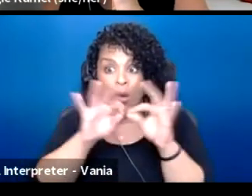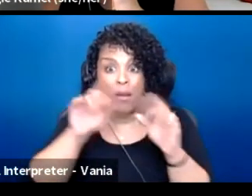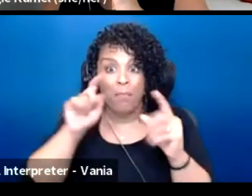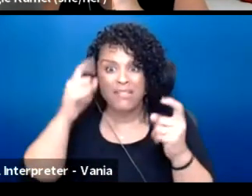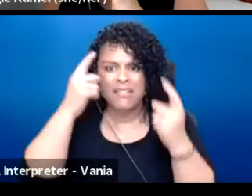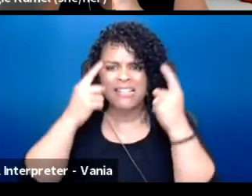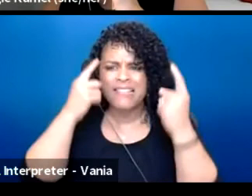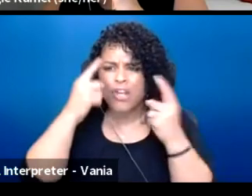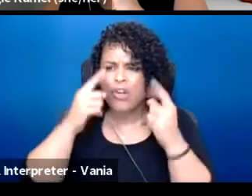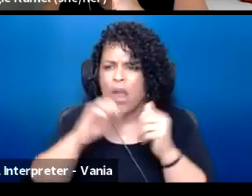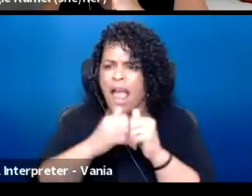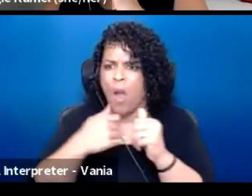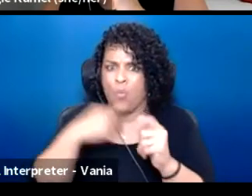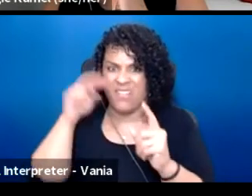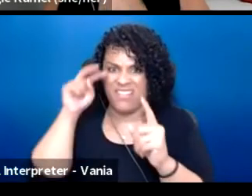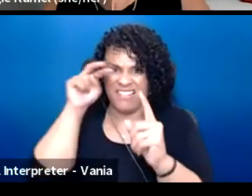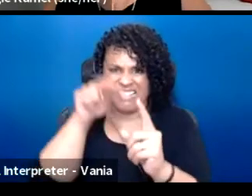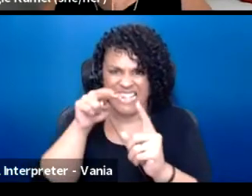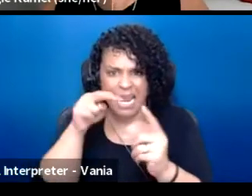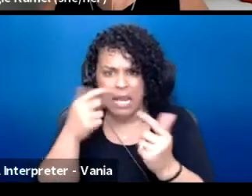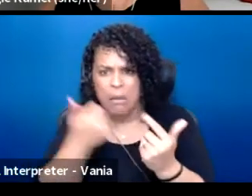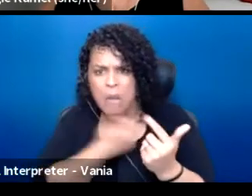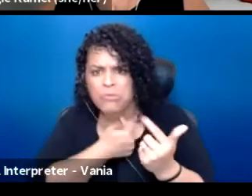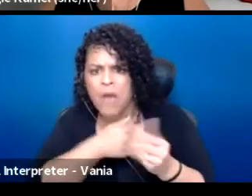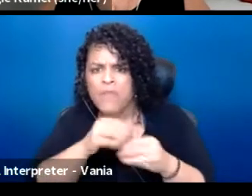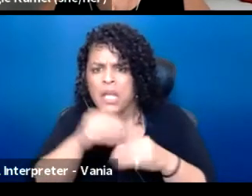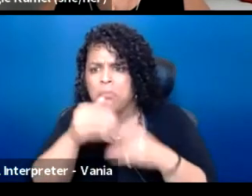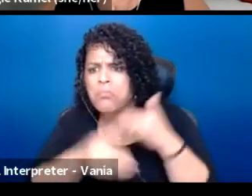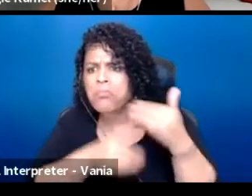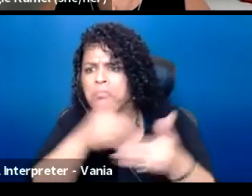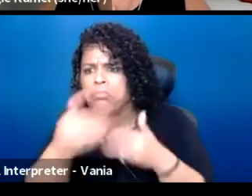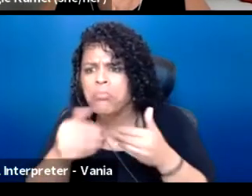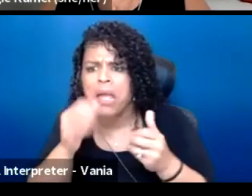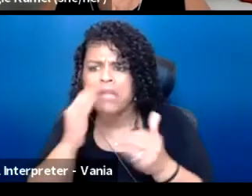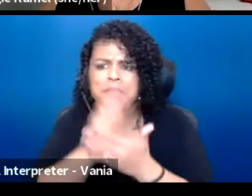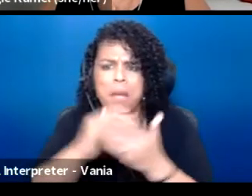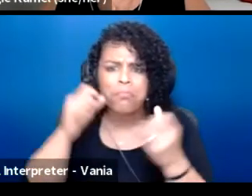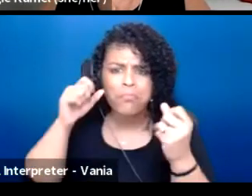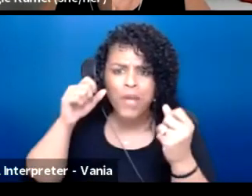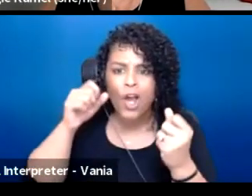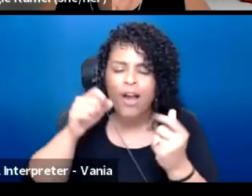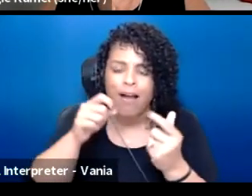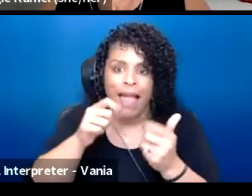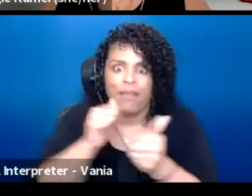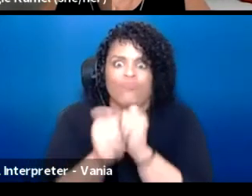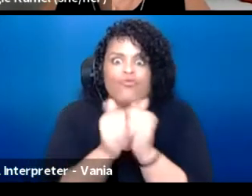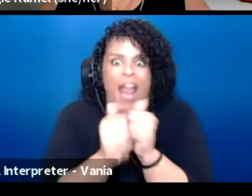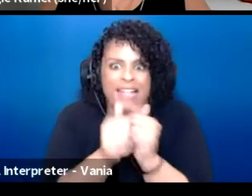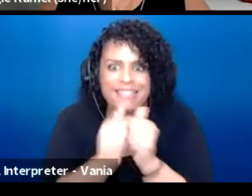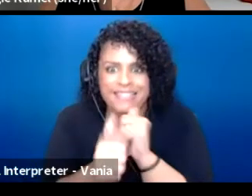in which we see this journey as a relay perhaps a marathon, definitely not a sprint but perhaps more like a relay.